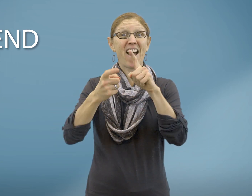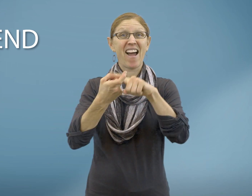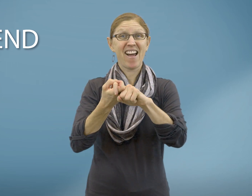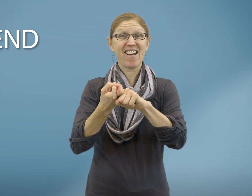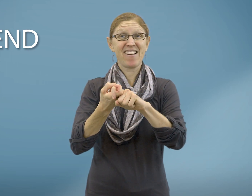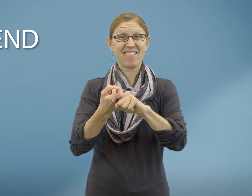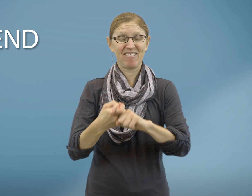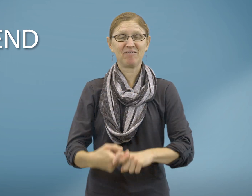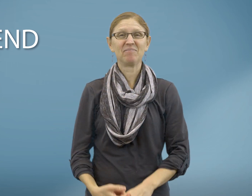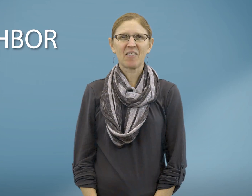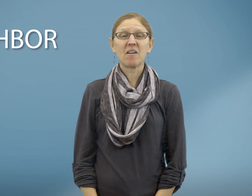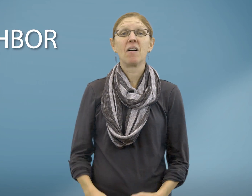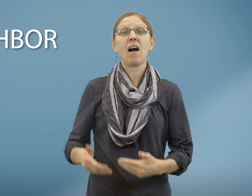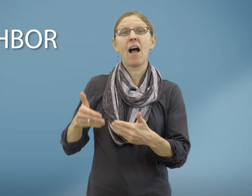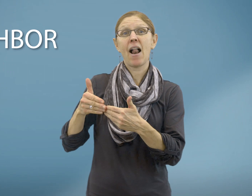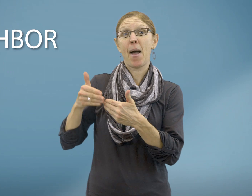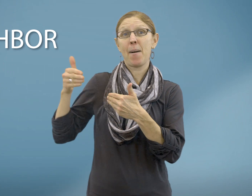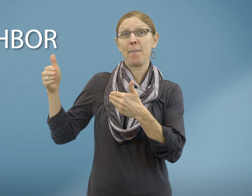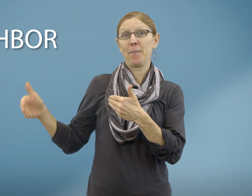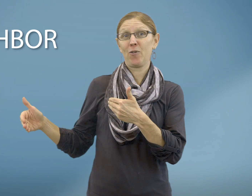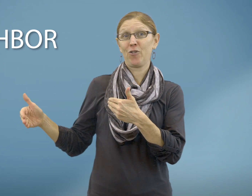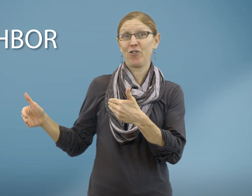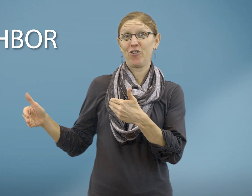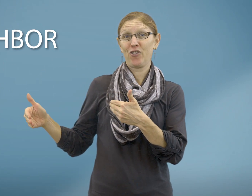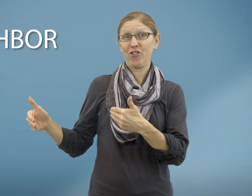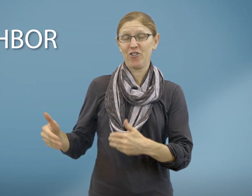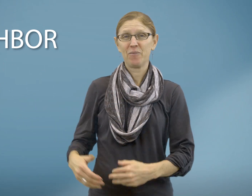Friend Neighbor